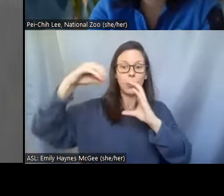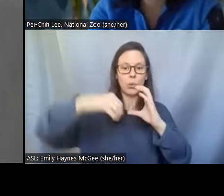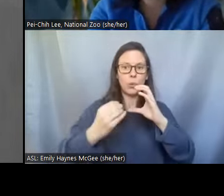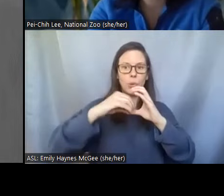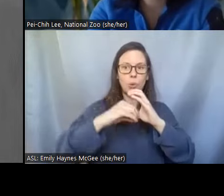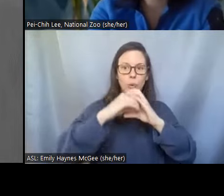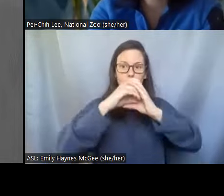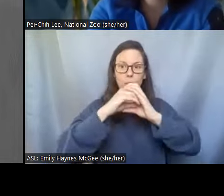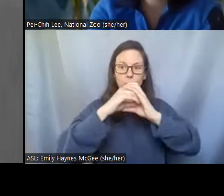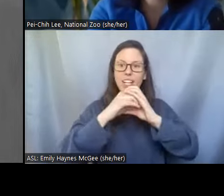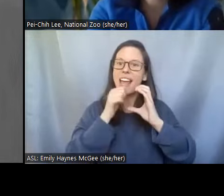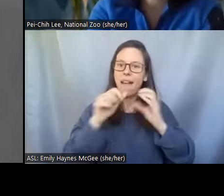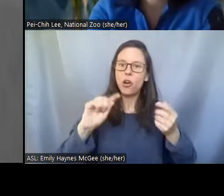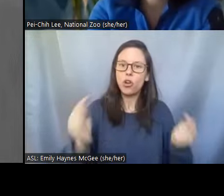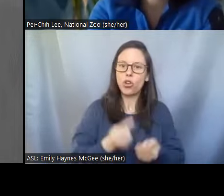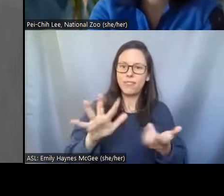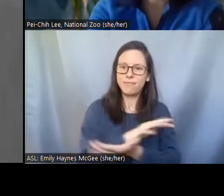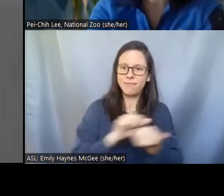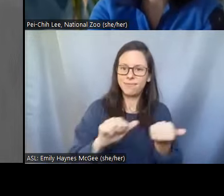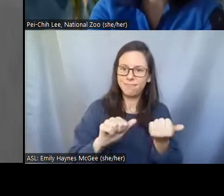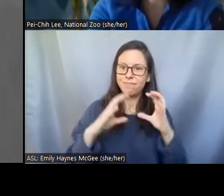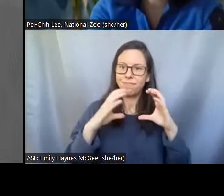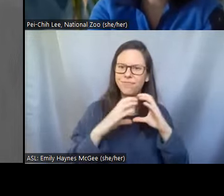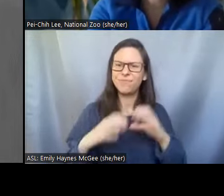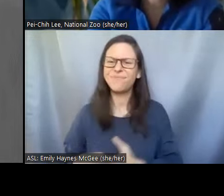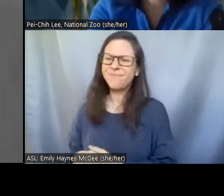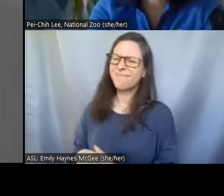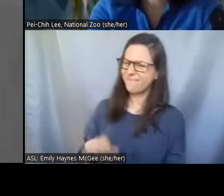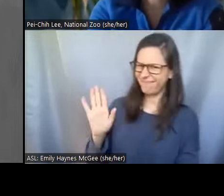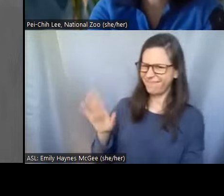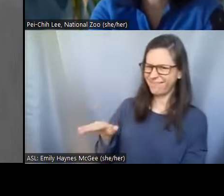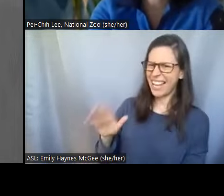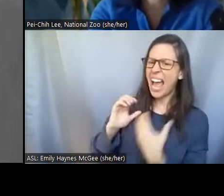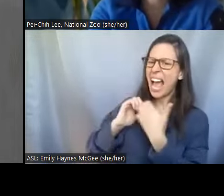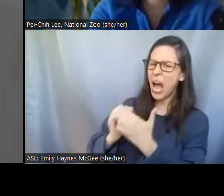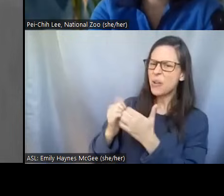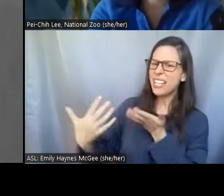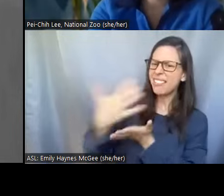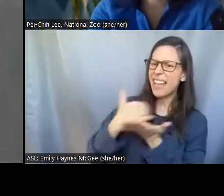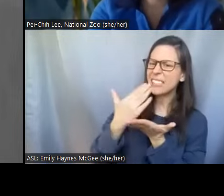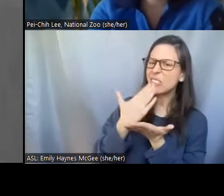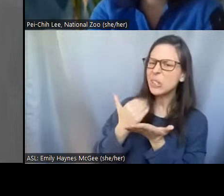a great question, how do you collect the sugar or create the sugar? Is that through the nanoparticles?